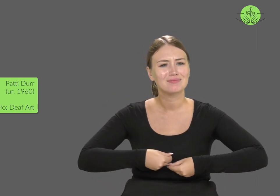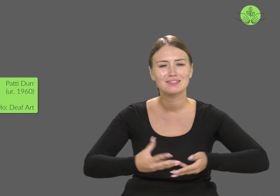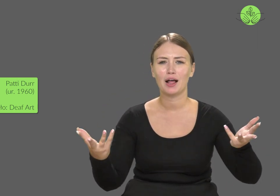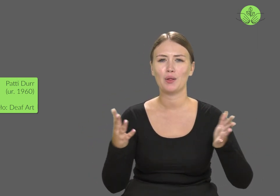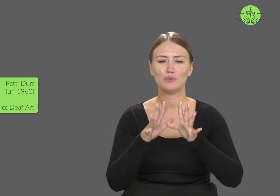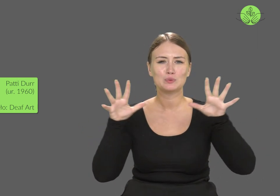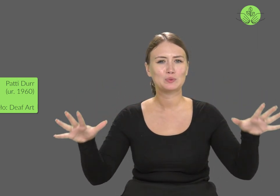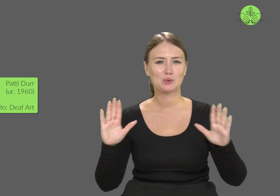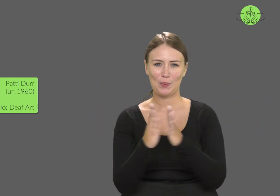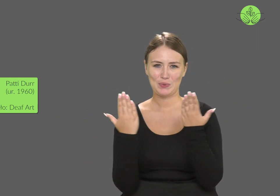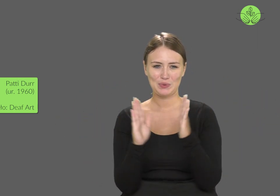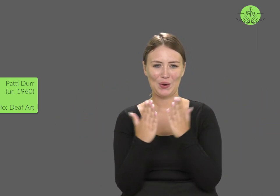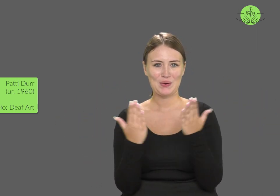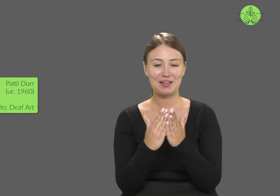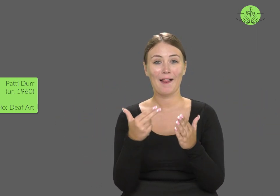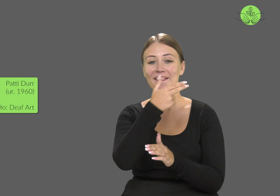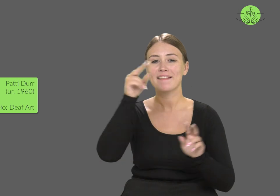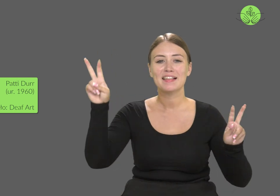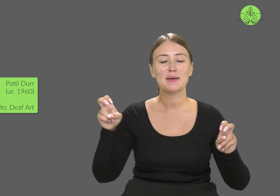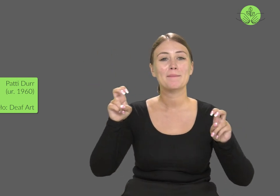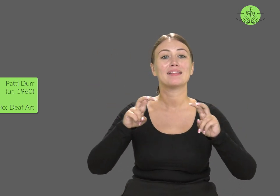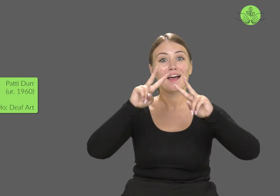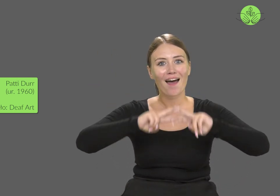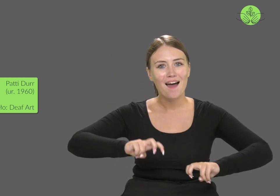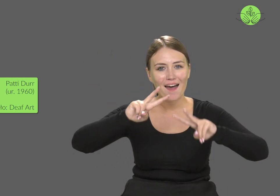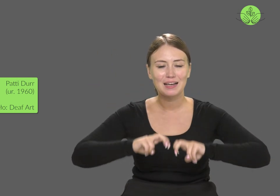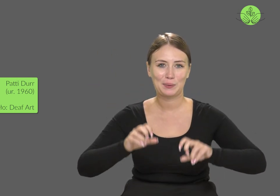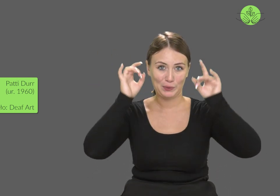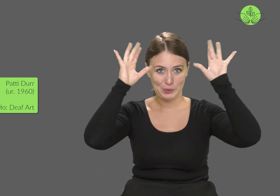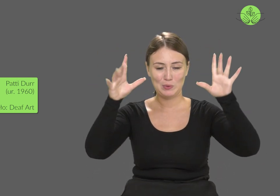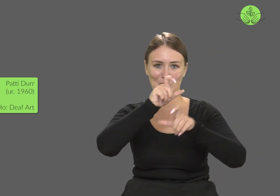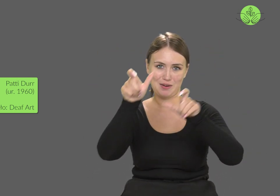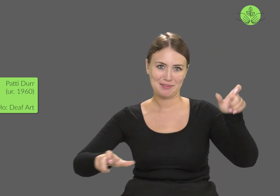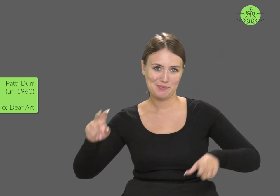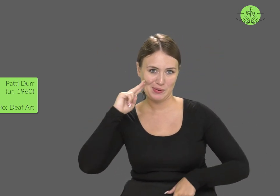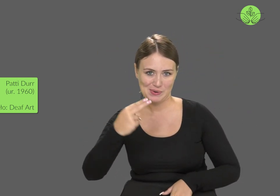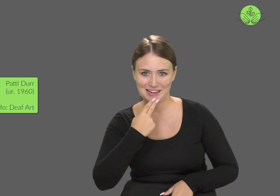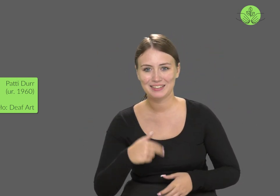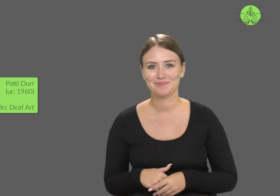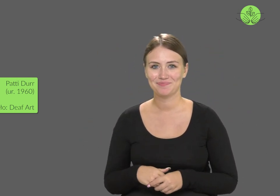and has published numerous works related to Deaf culture research.